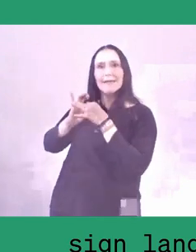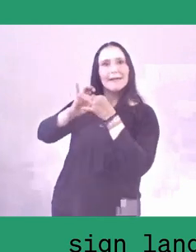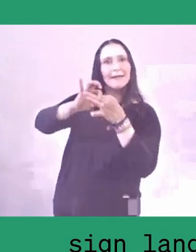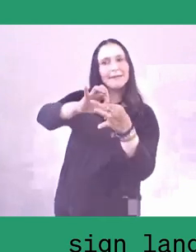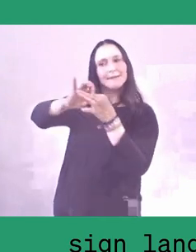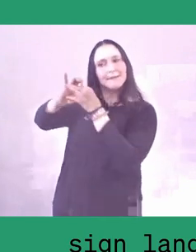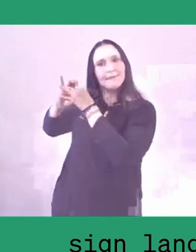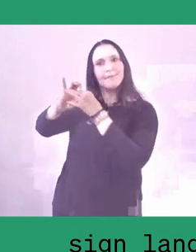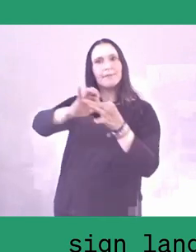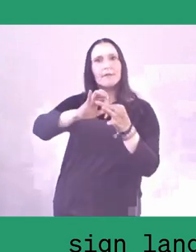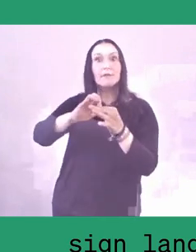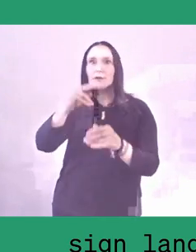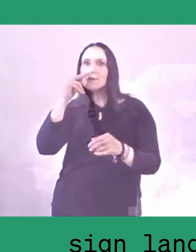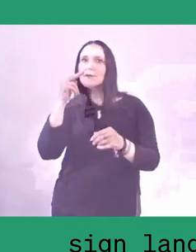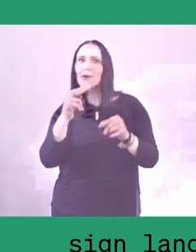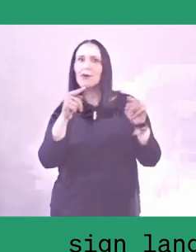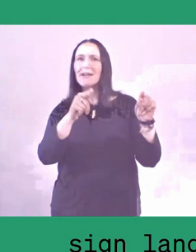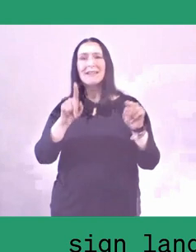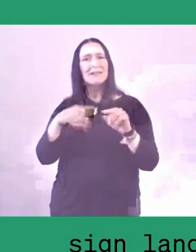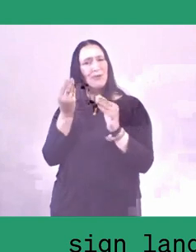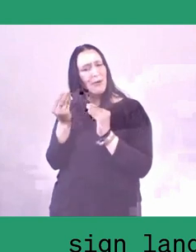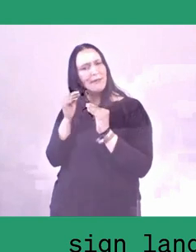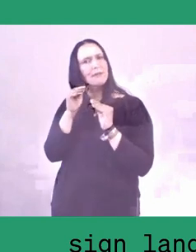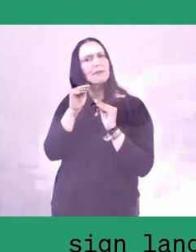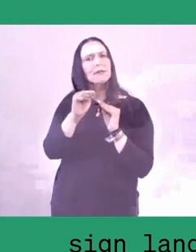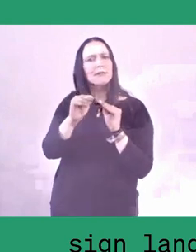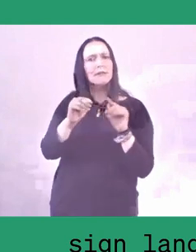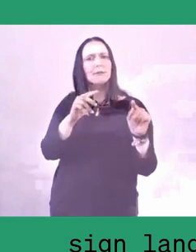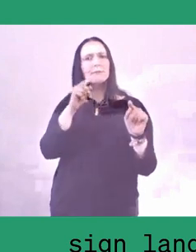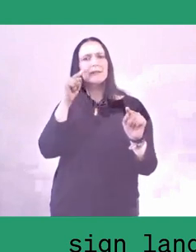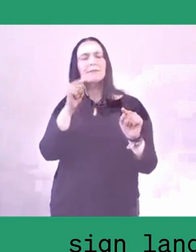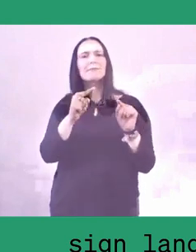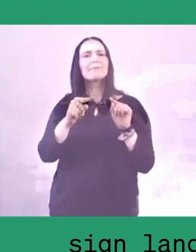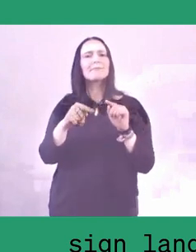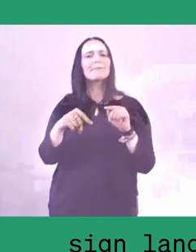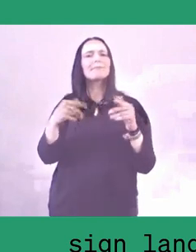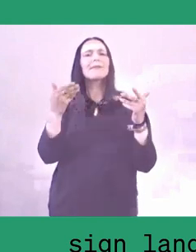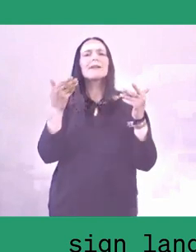That is to communicate with them rather than to kill the pest itself. This is not a metaphor.